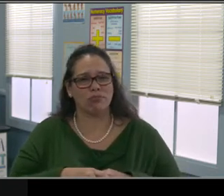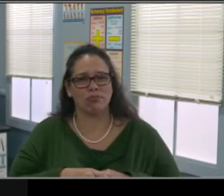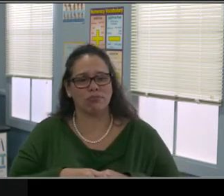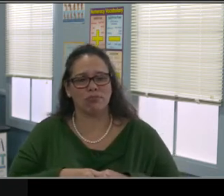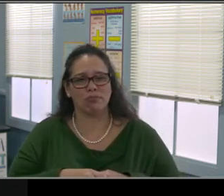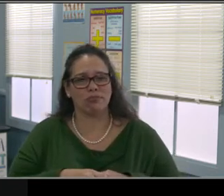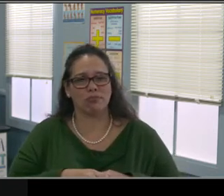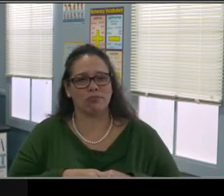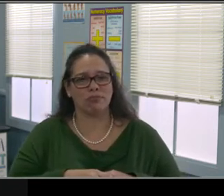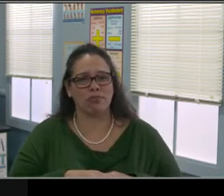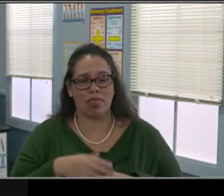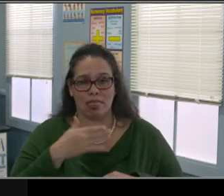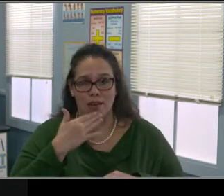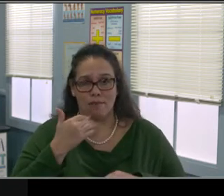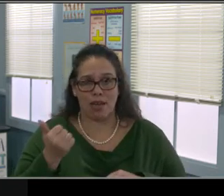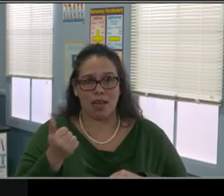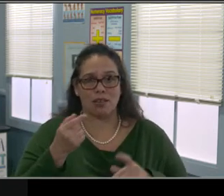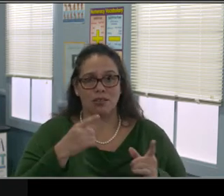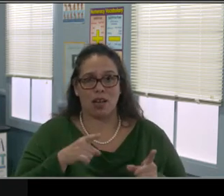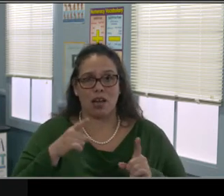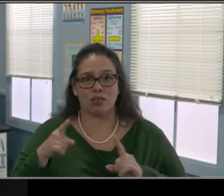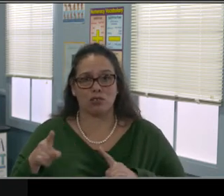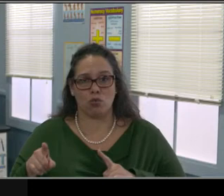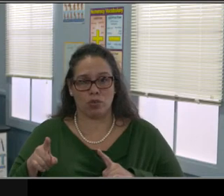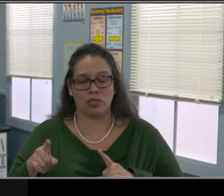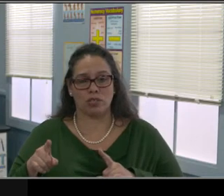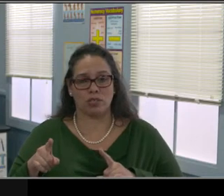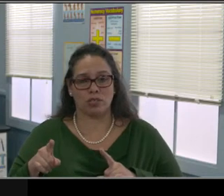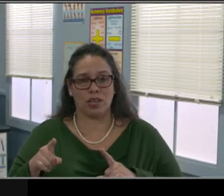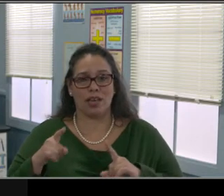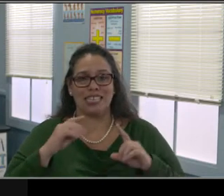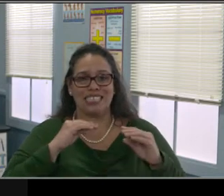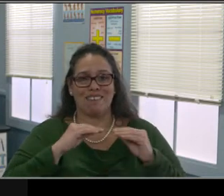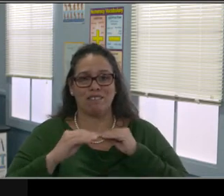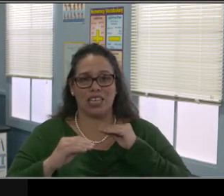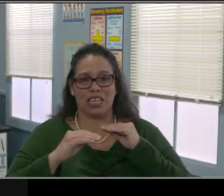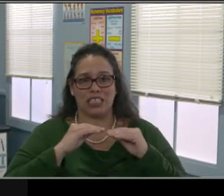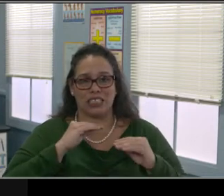And then when we're done talking, give yourself another number.